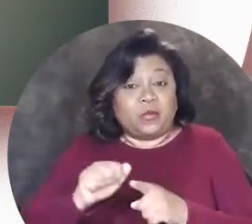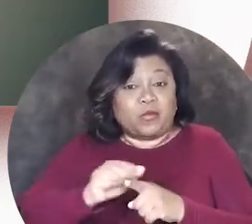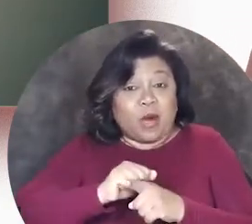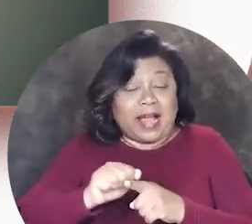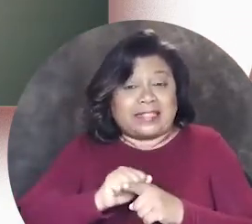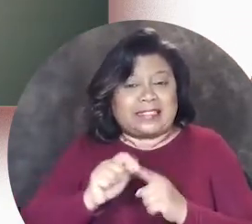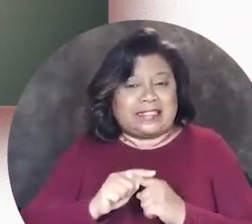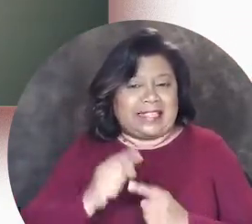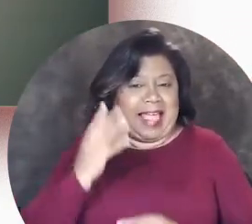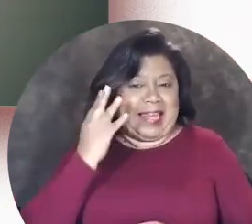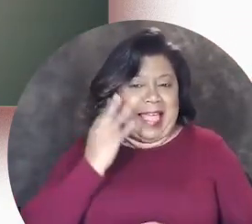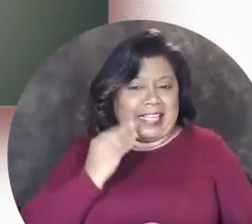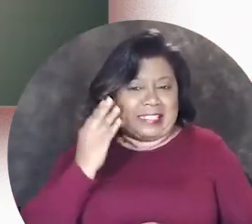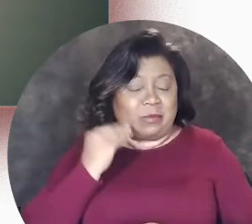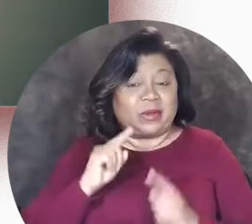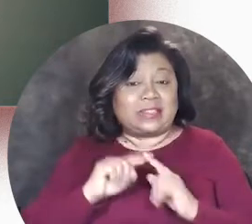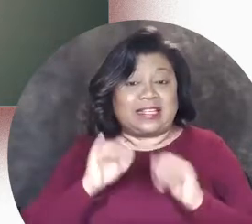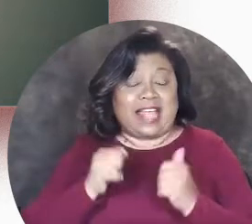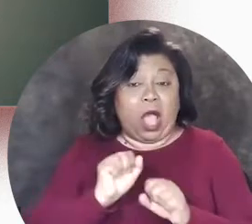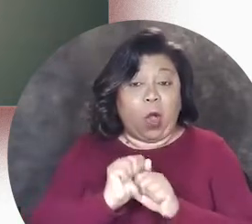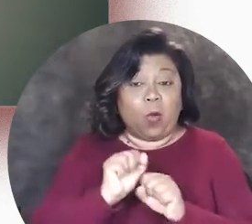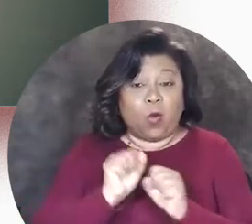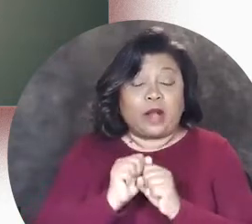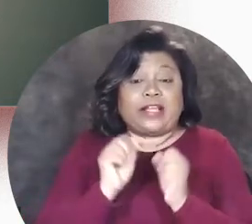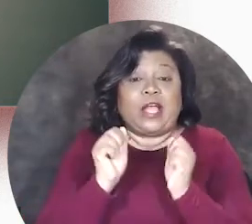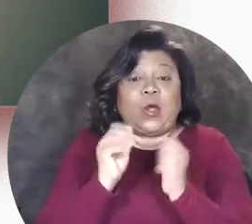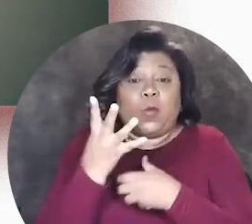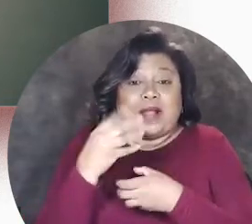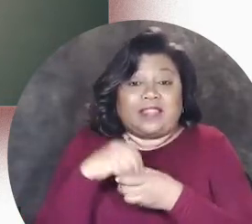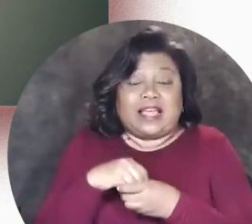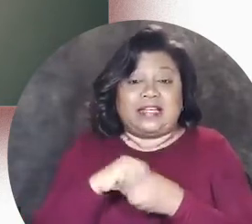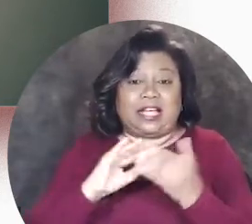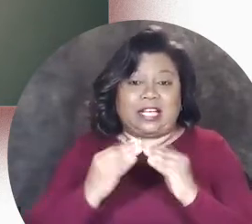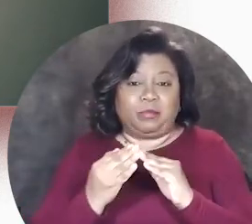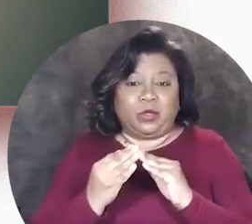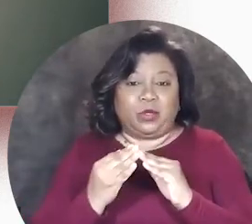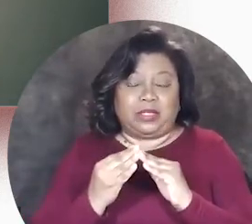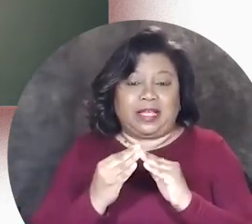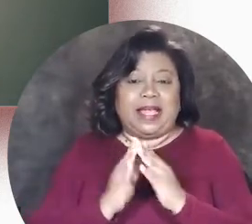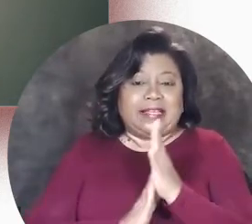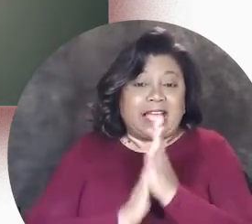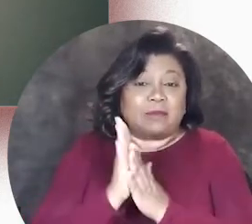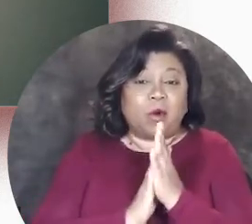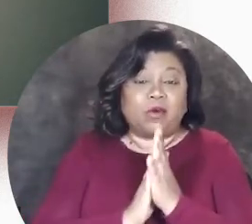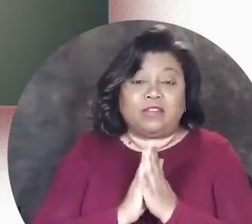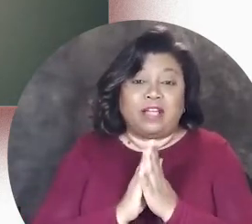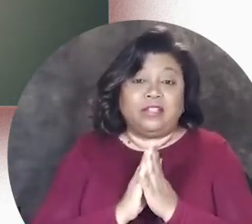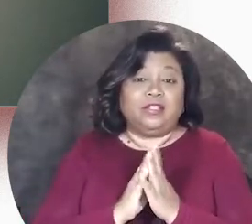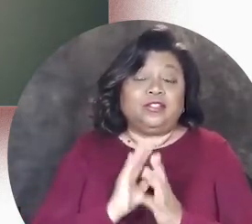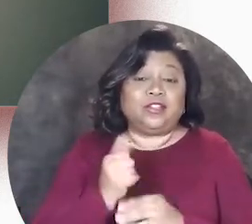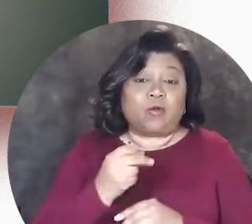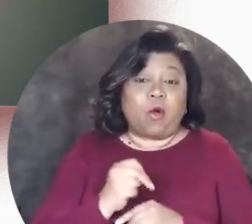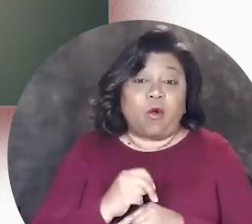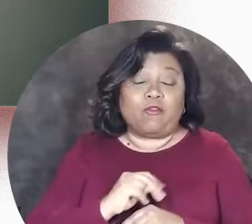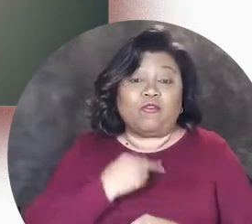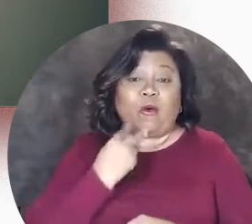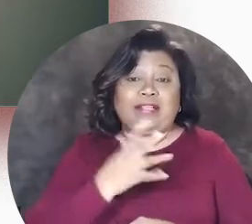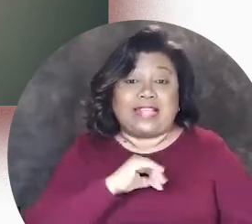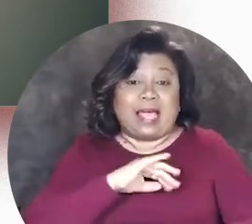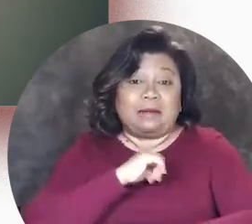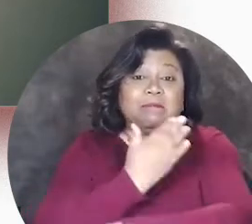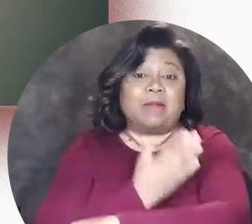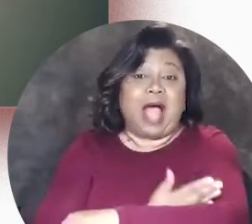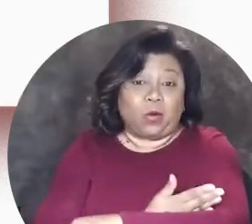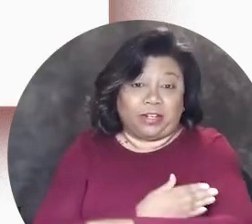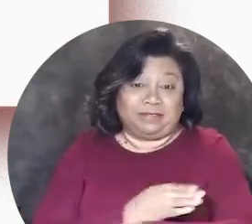practices and experiences of how working within a community can motivate your own voice and power